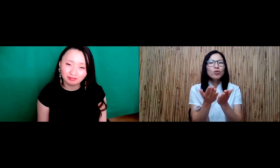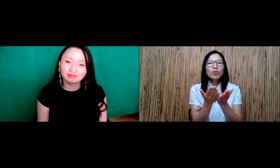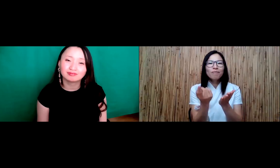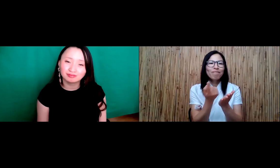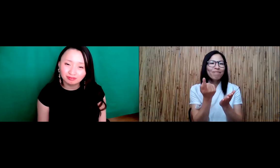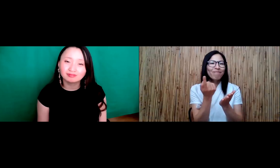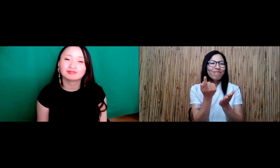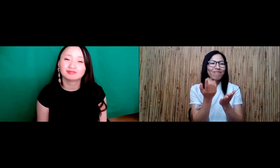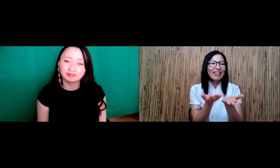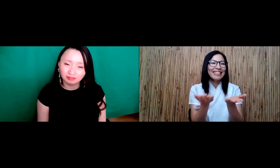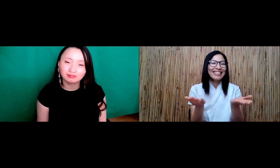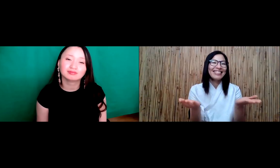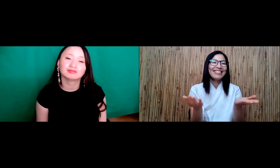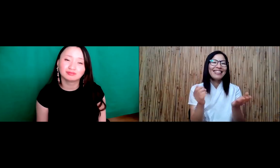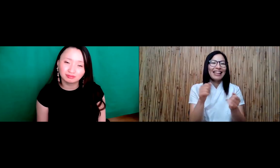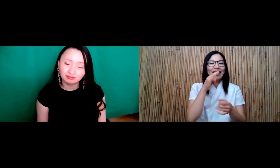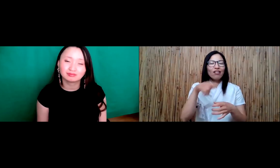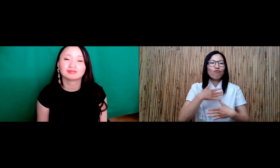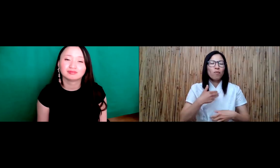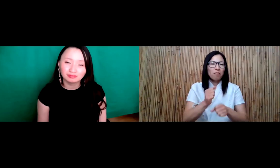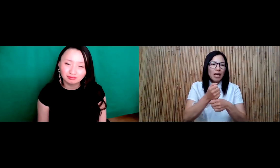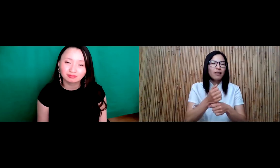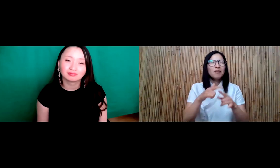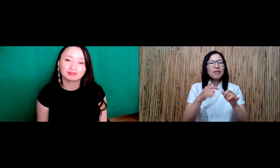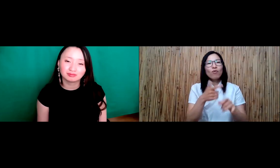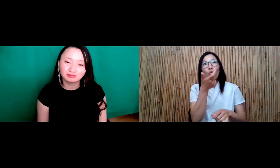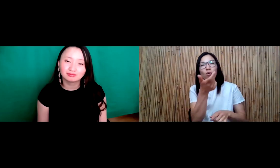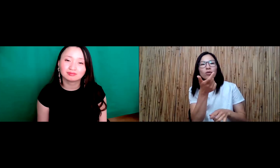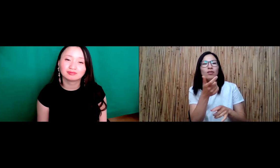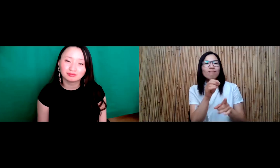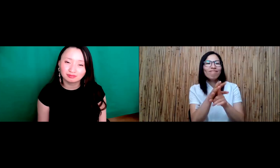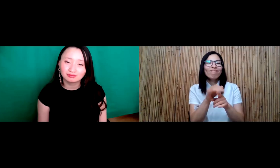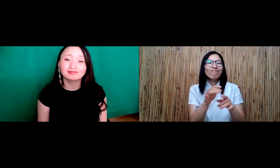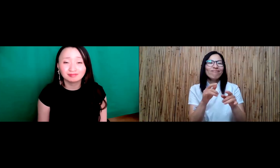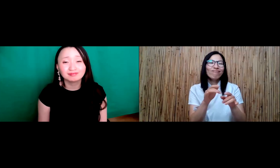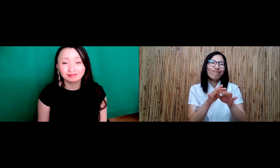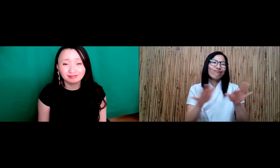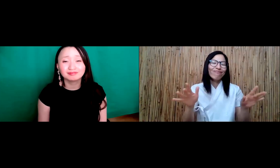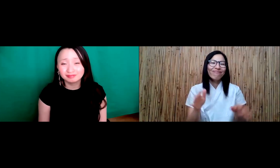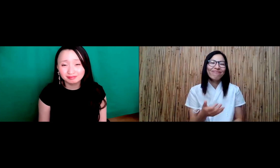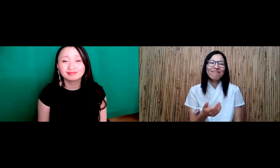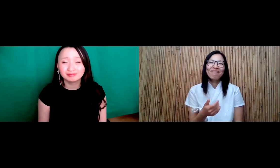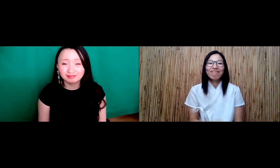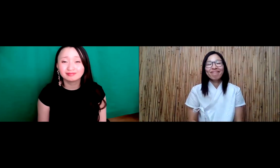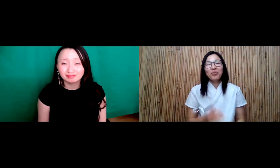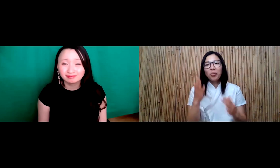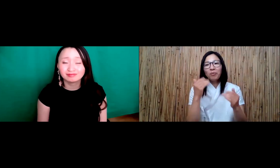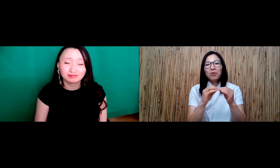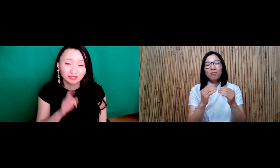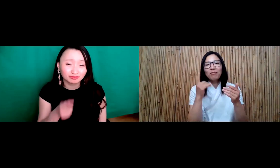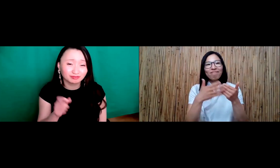that can be made So then that way. We have all those ready